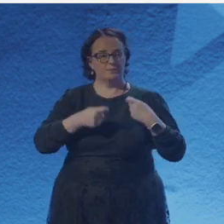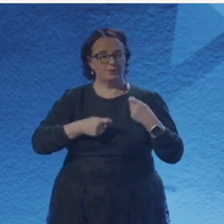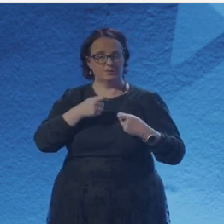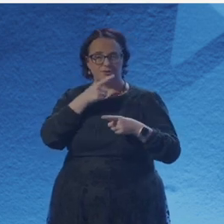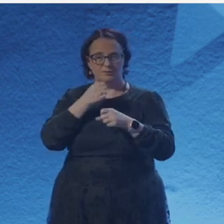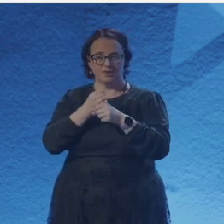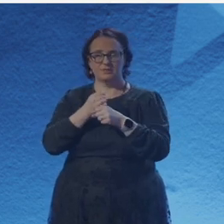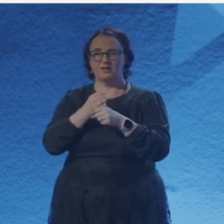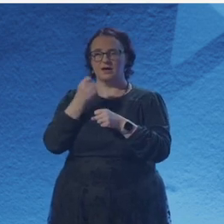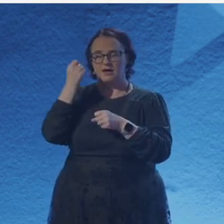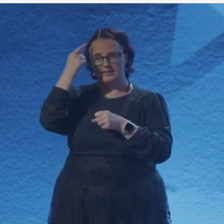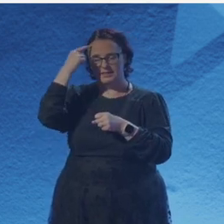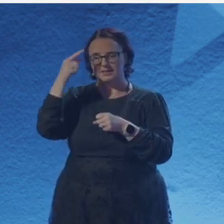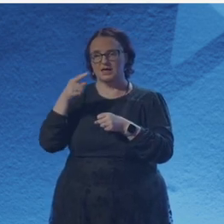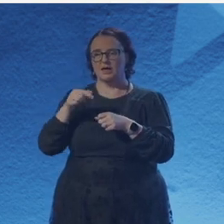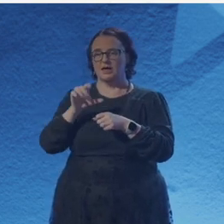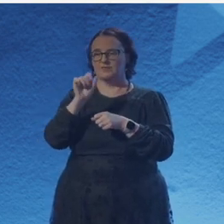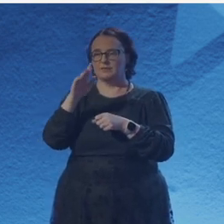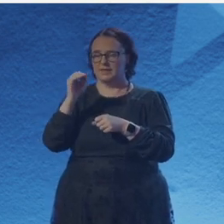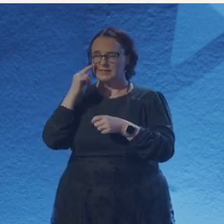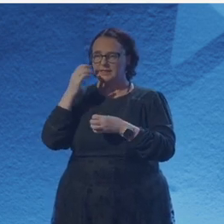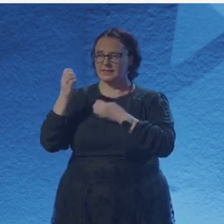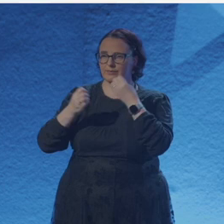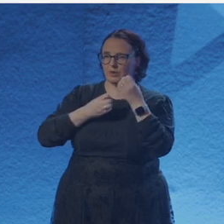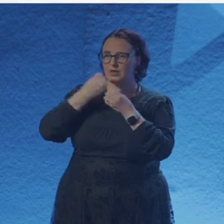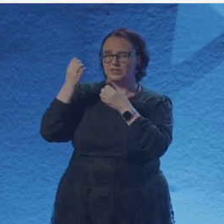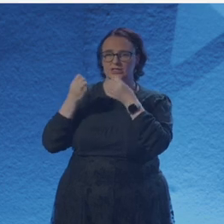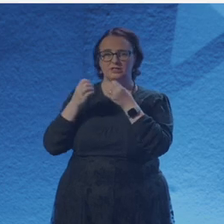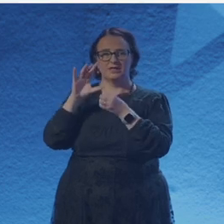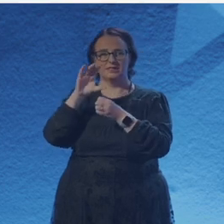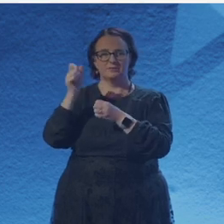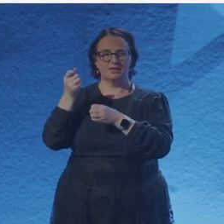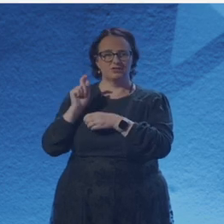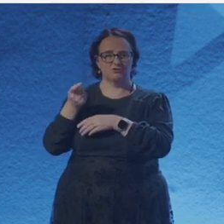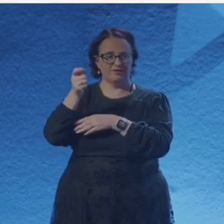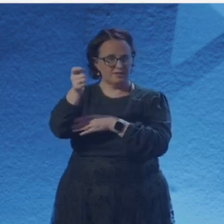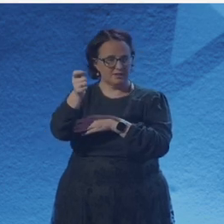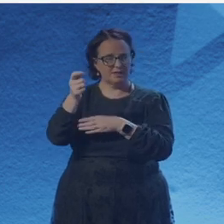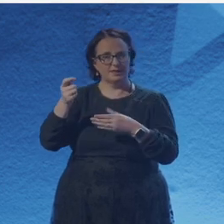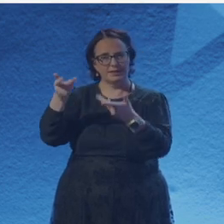I carry my lantern across chasms.